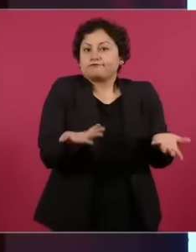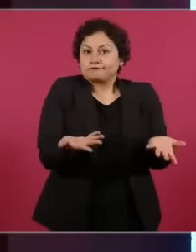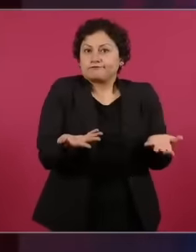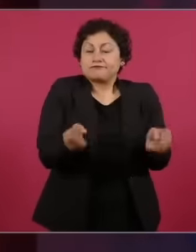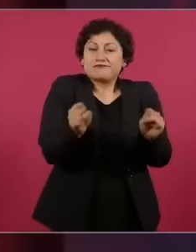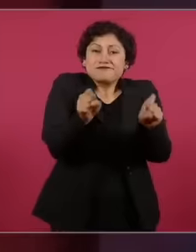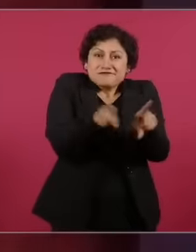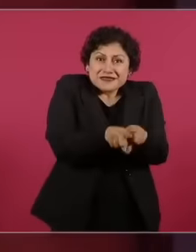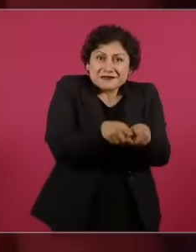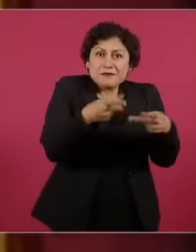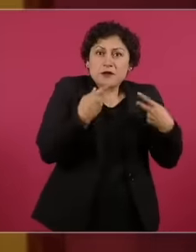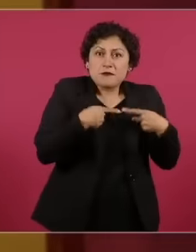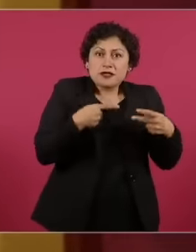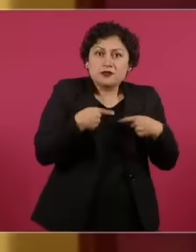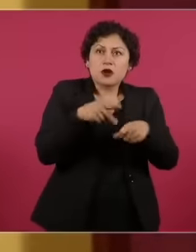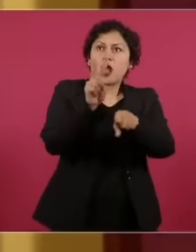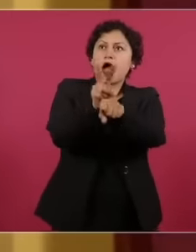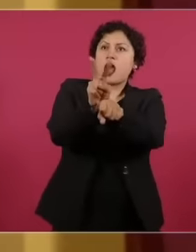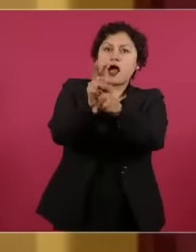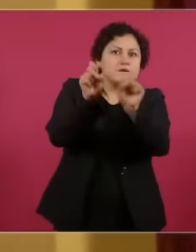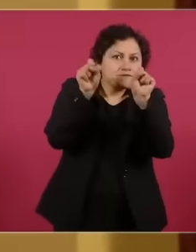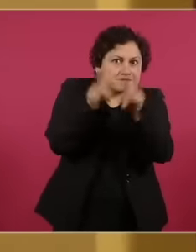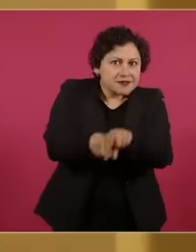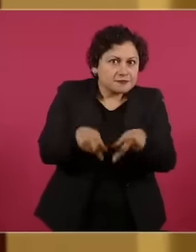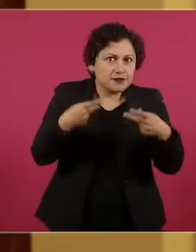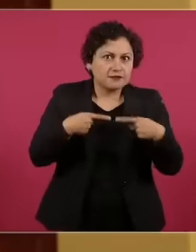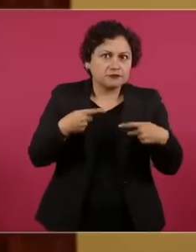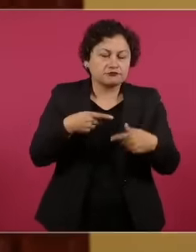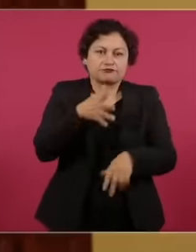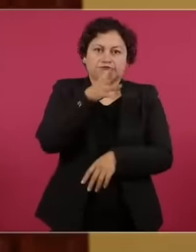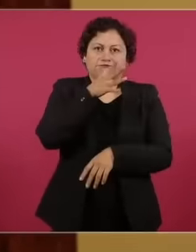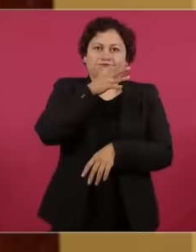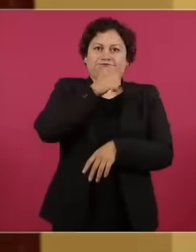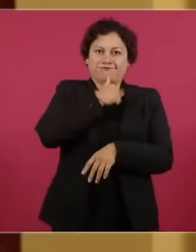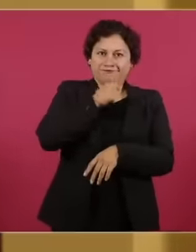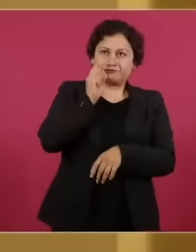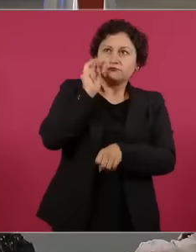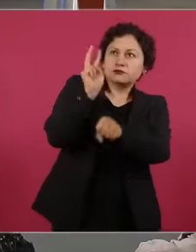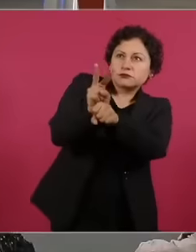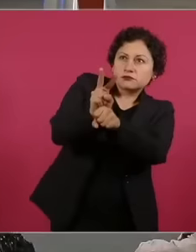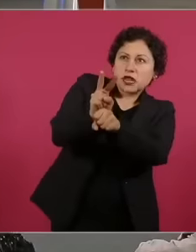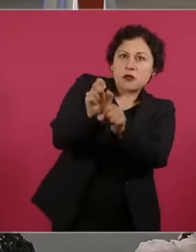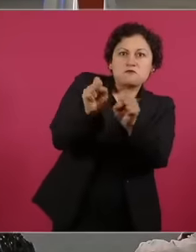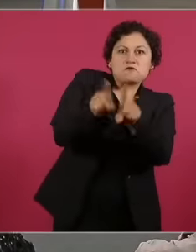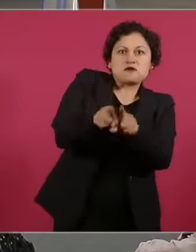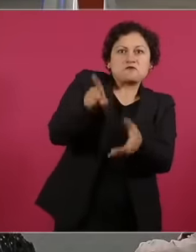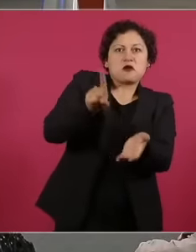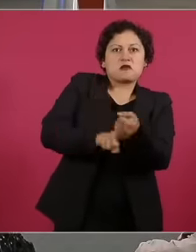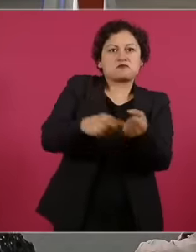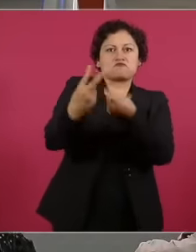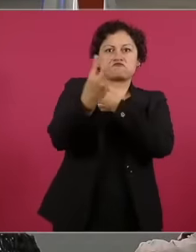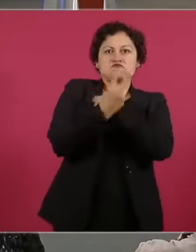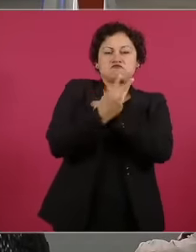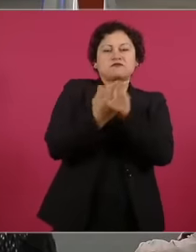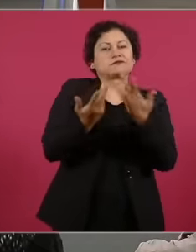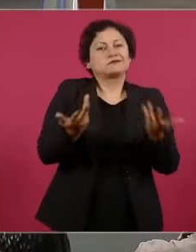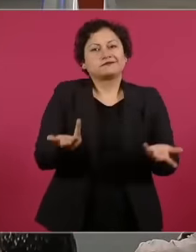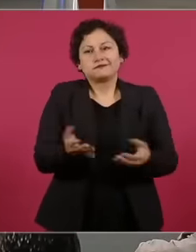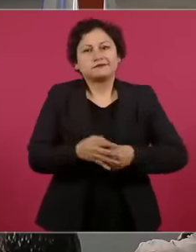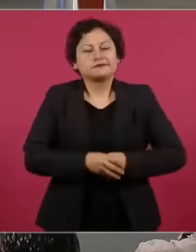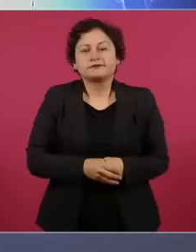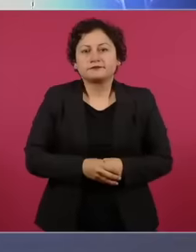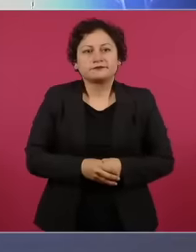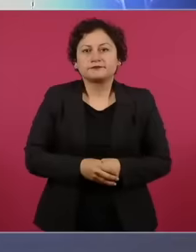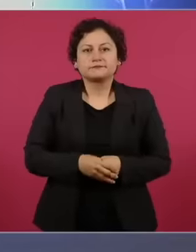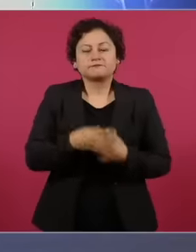members of the judicial branch judge and part of this surveillance very limited powers because Due to this